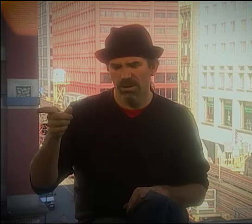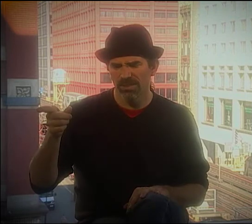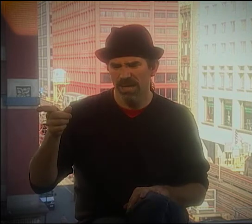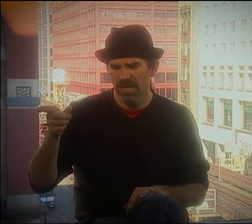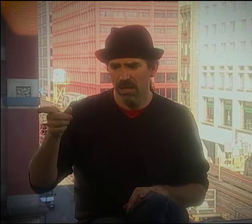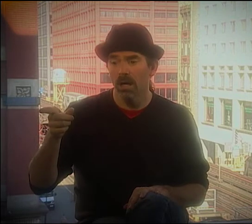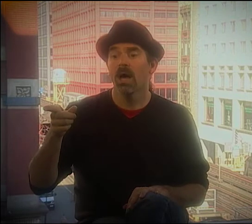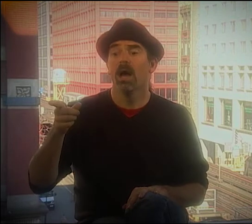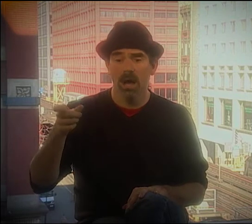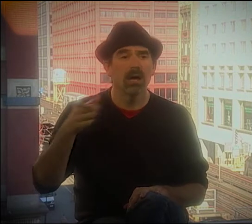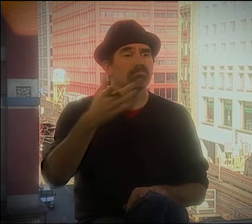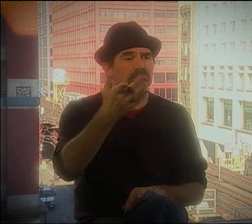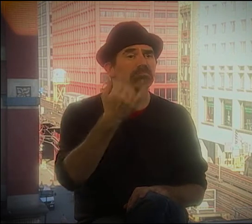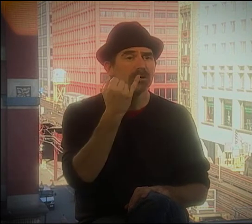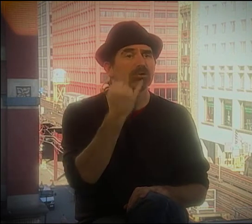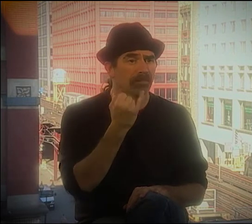NO, THAT WAS BEFORE THE CONFERENCE.